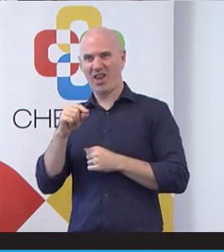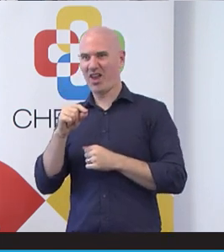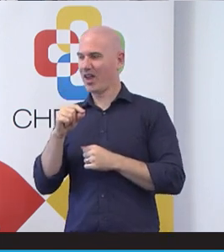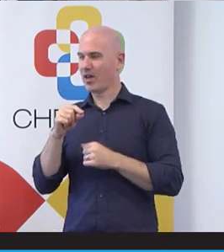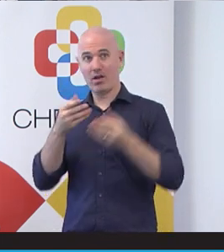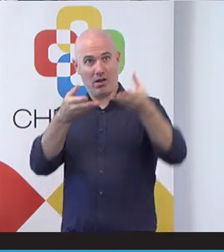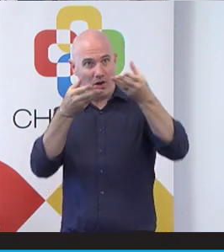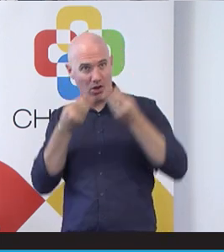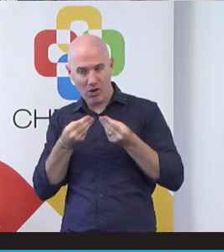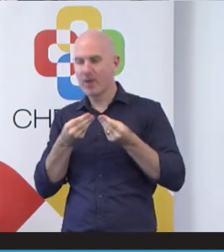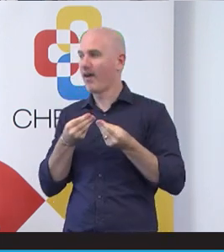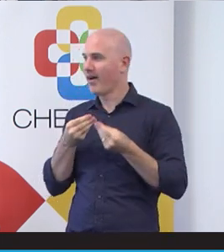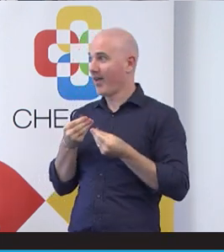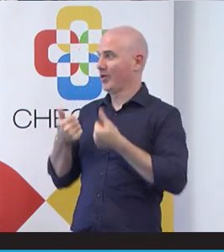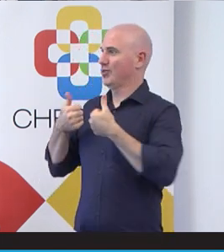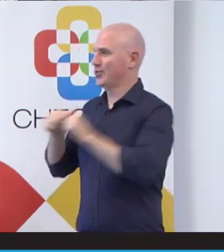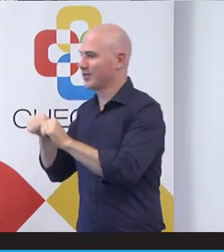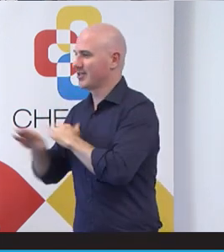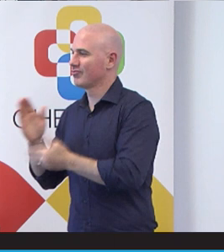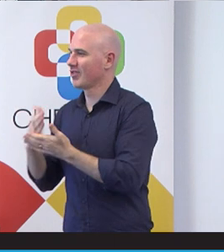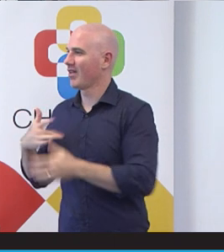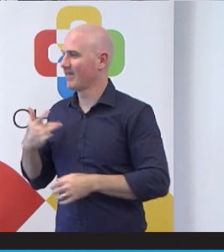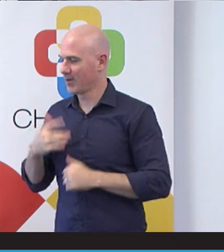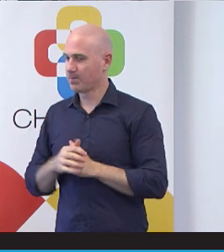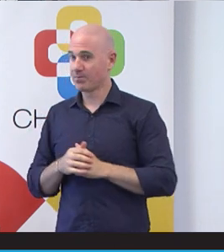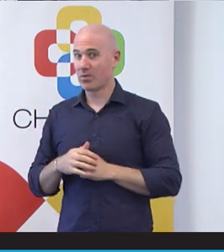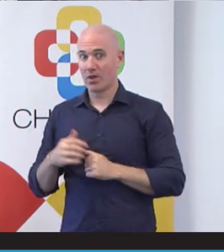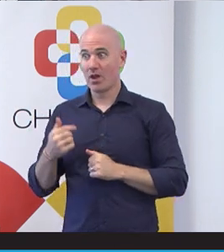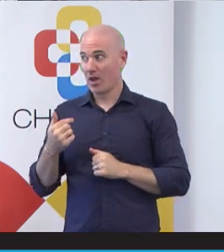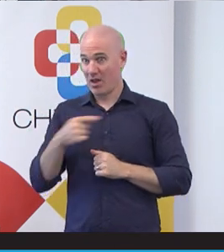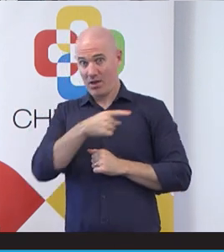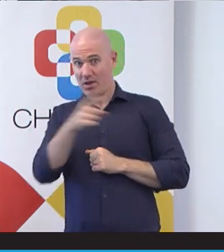well as consulting heavily with people with disability in the development of the course,